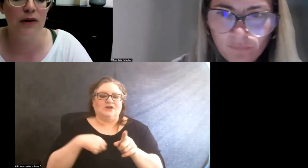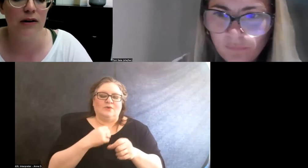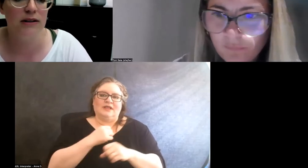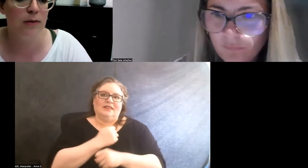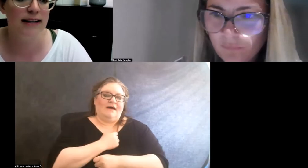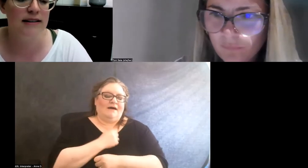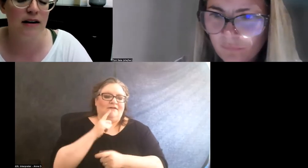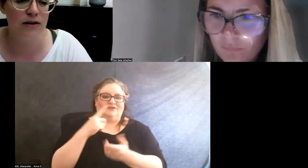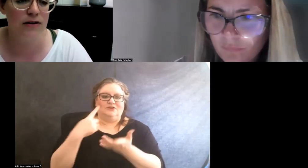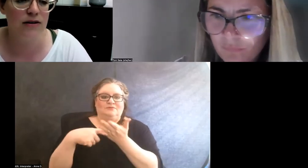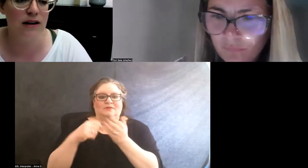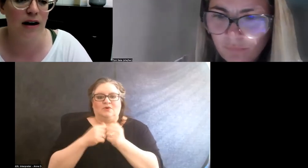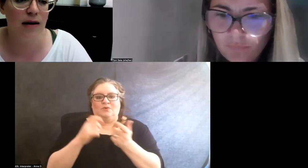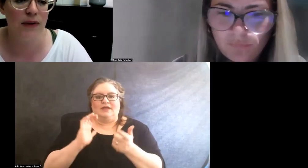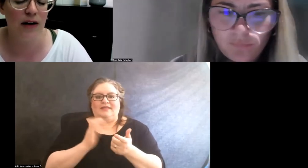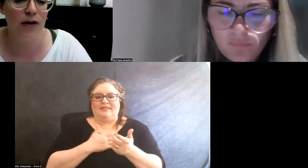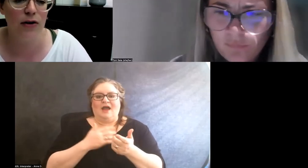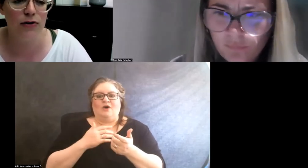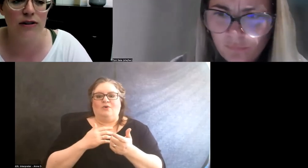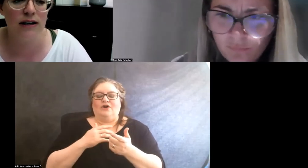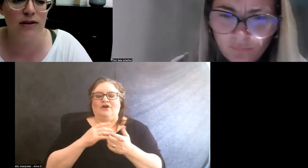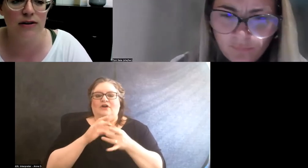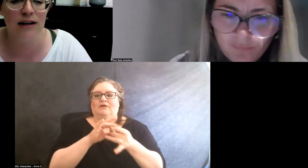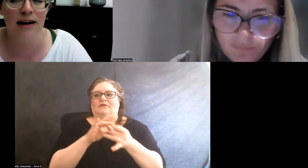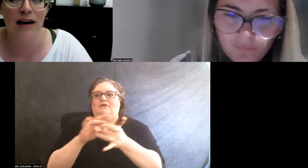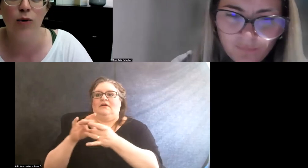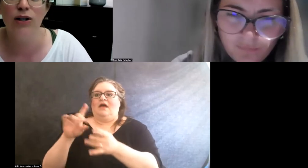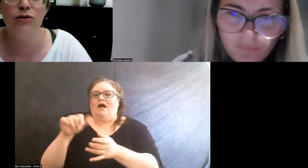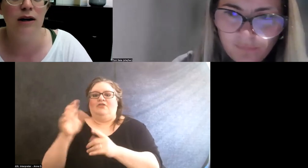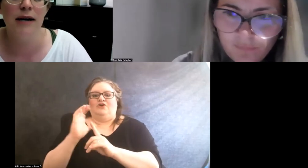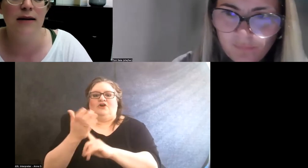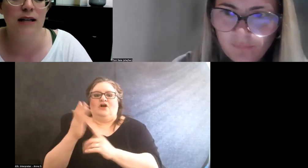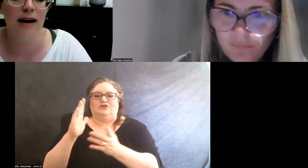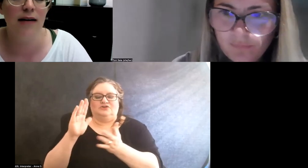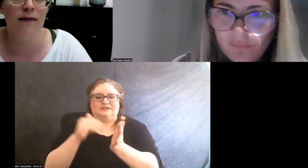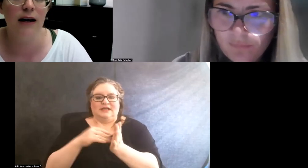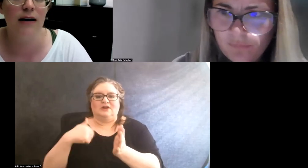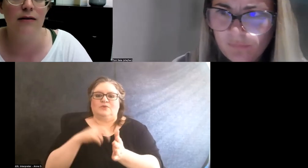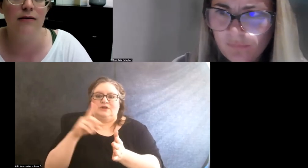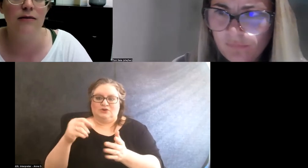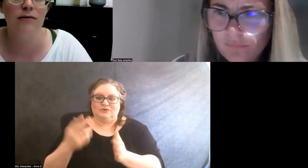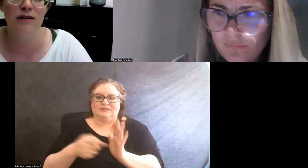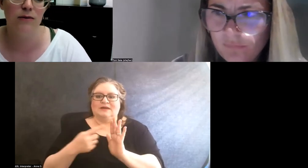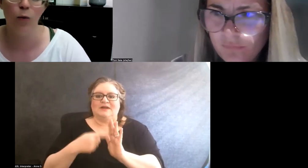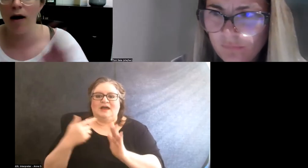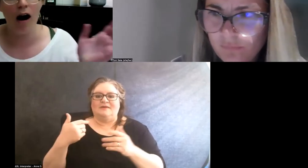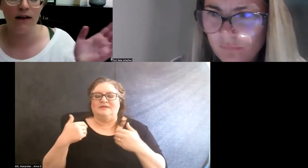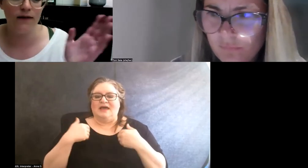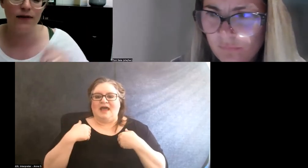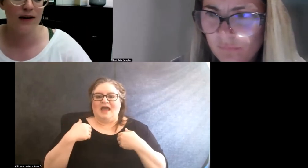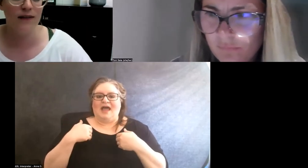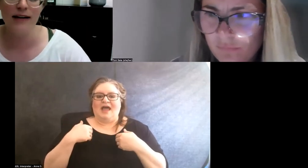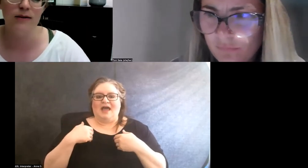with our sibling centers, the other cultural centers. We do sometimes have like one off event